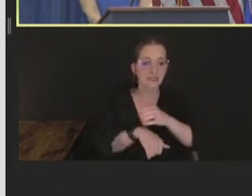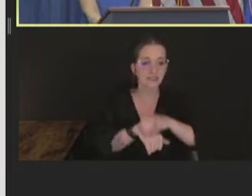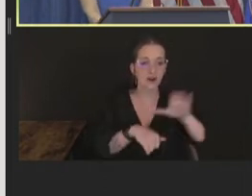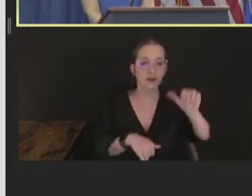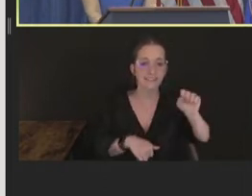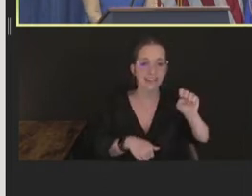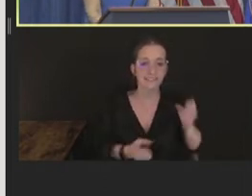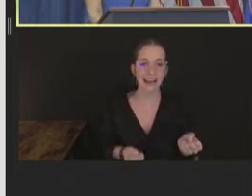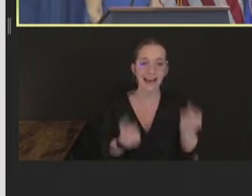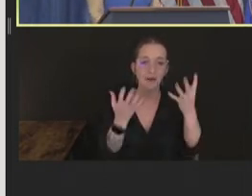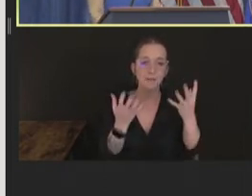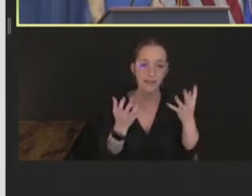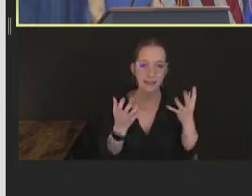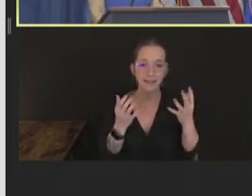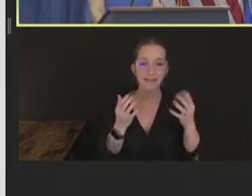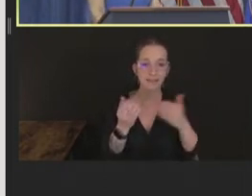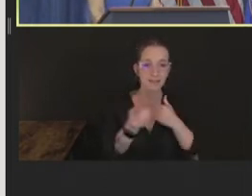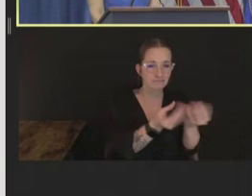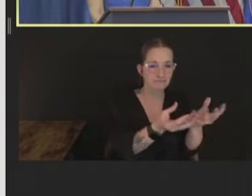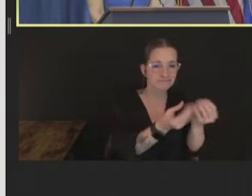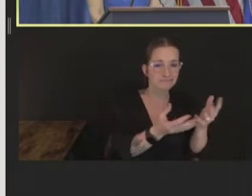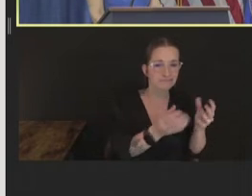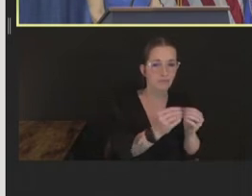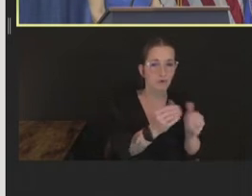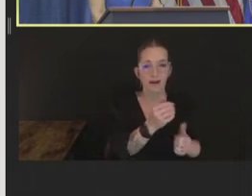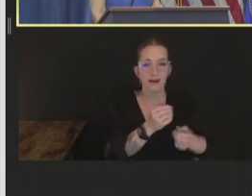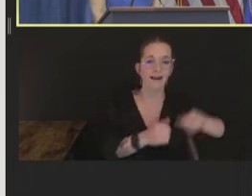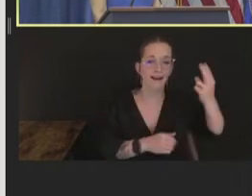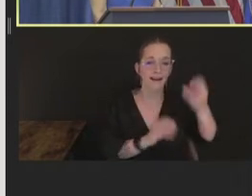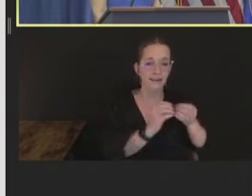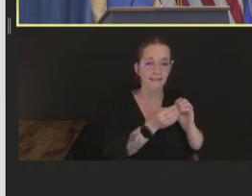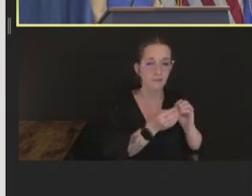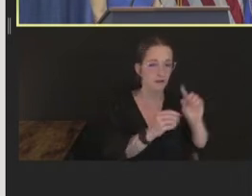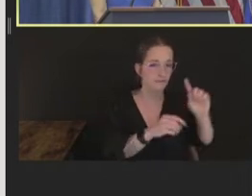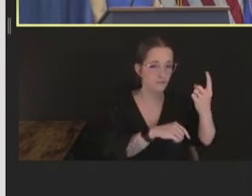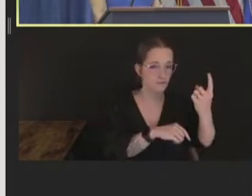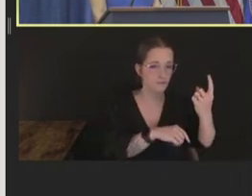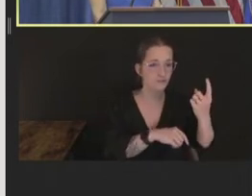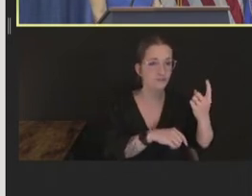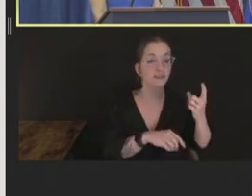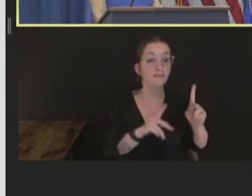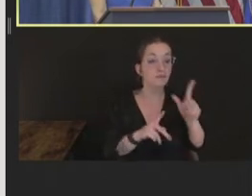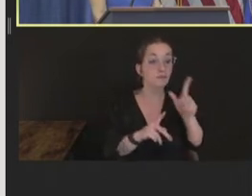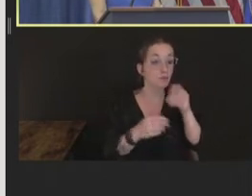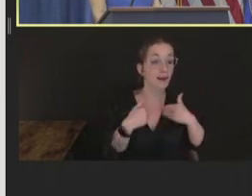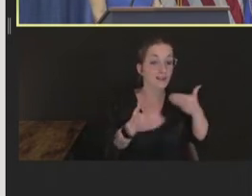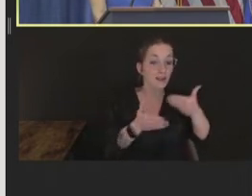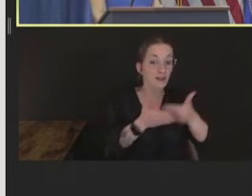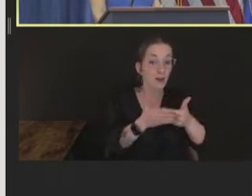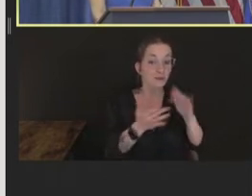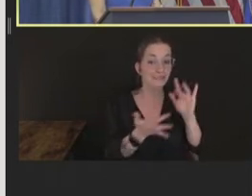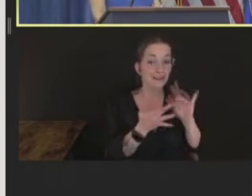primarily focused on people who had close contact with someone known to have monkeypox. These cases